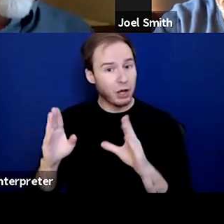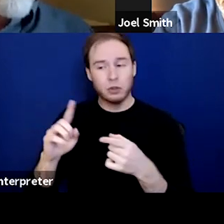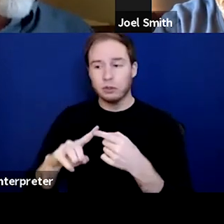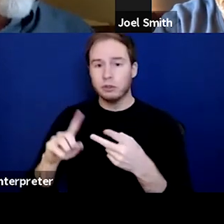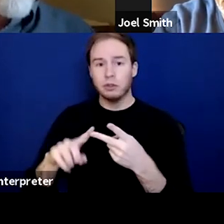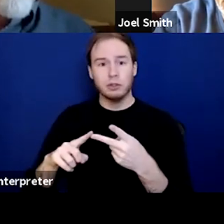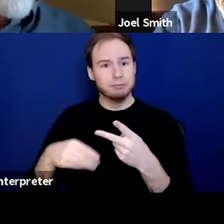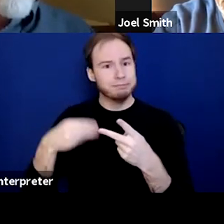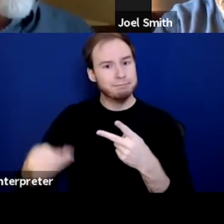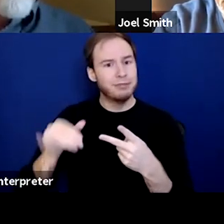here's some bus passes.